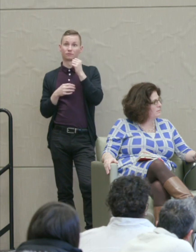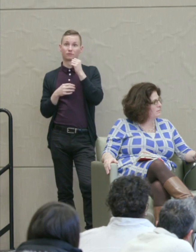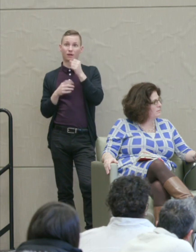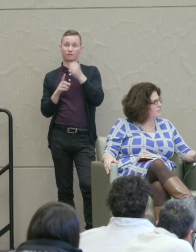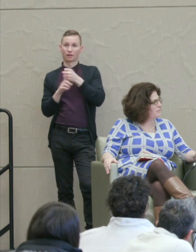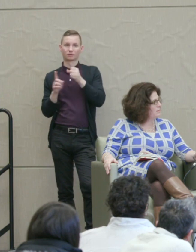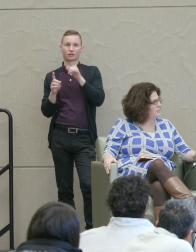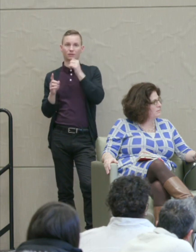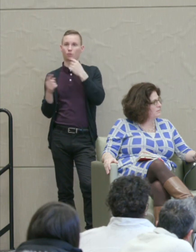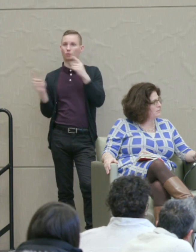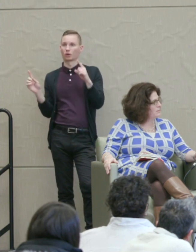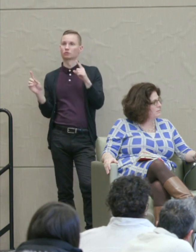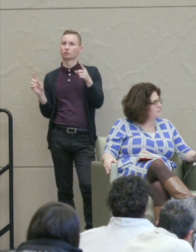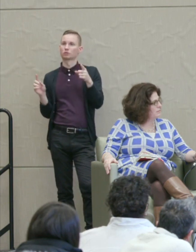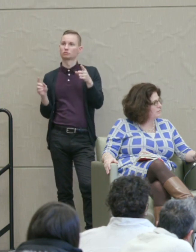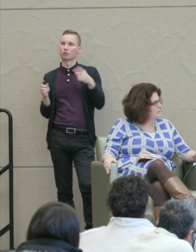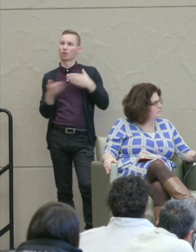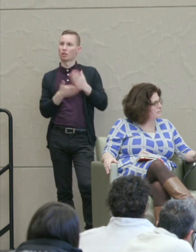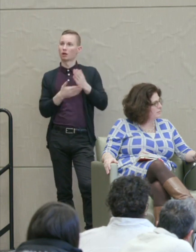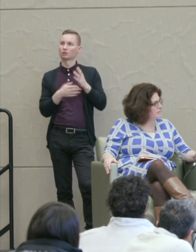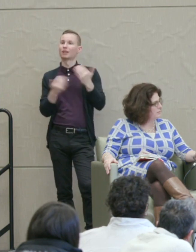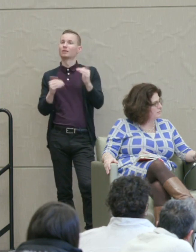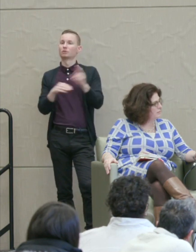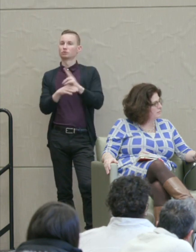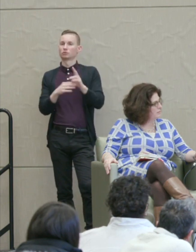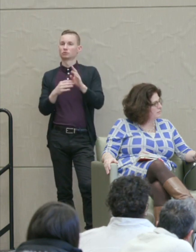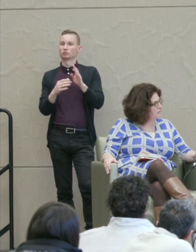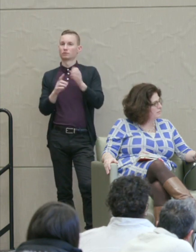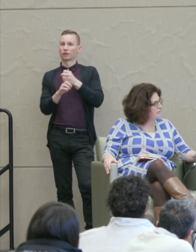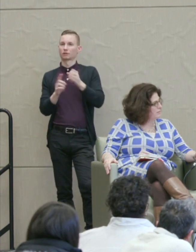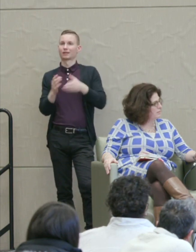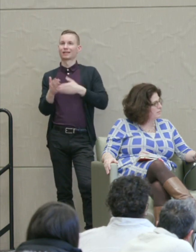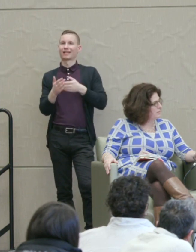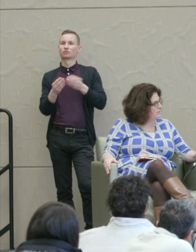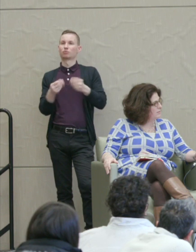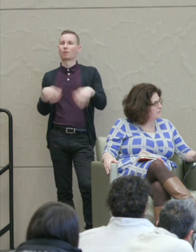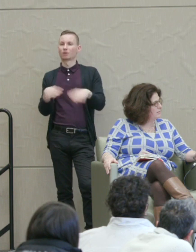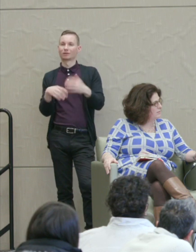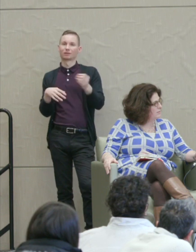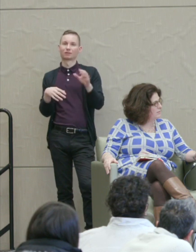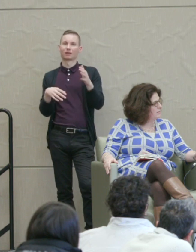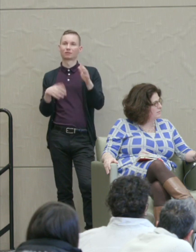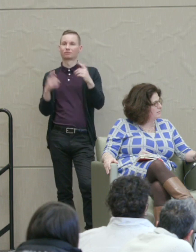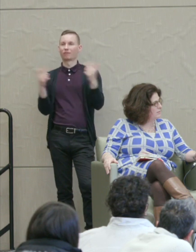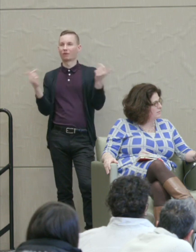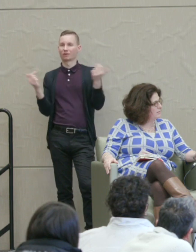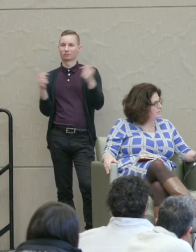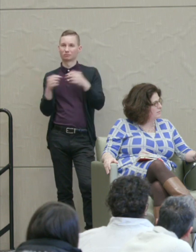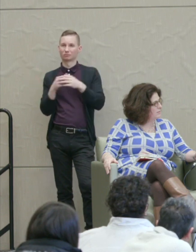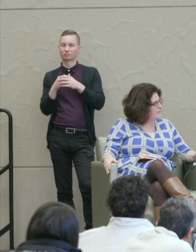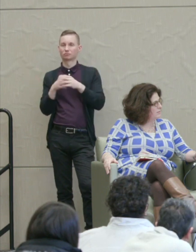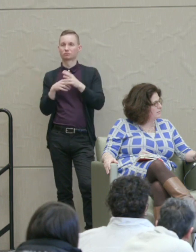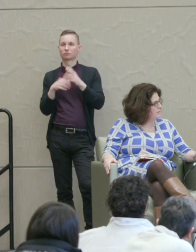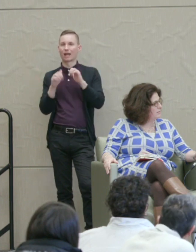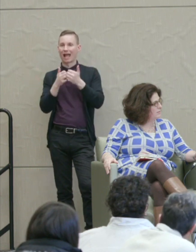So he justified the limited use of violence against property and kind of very limited use of violence.